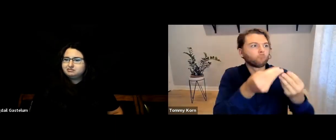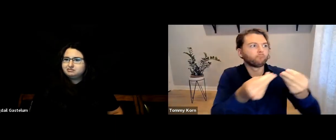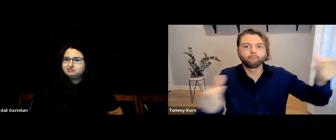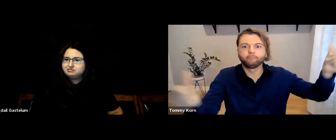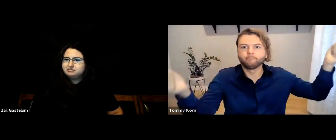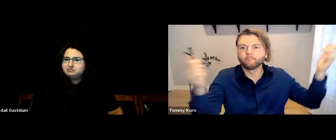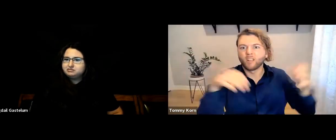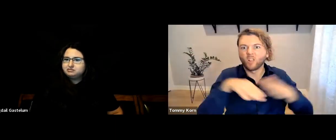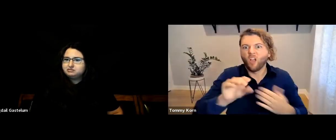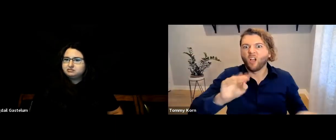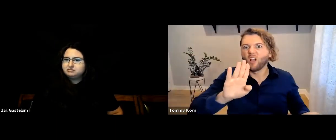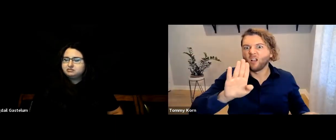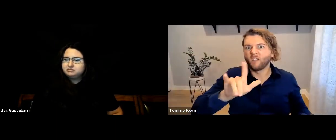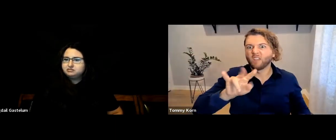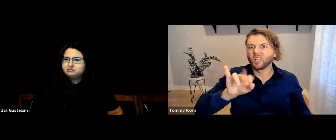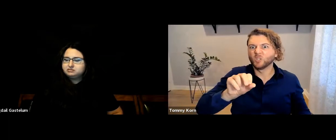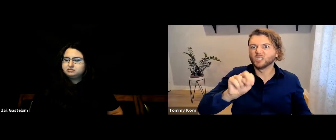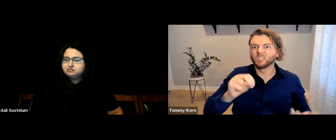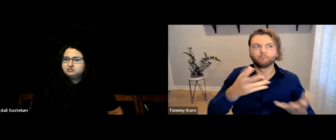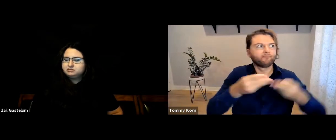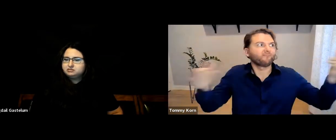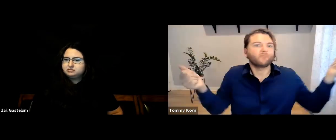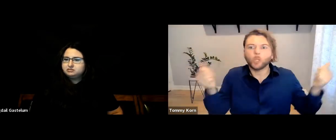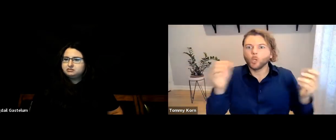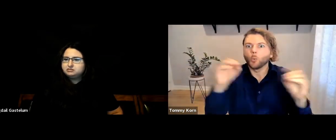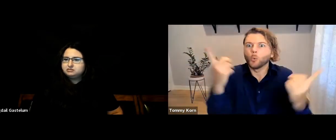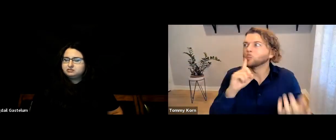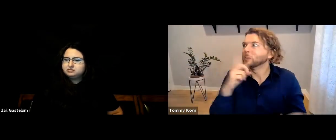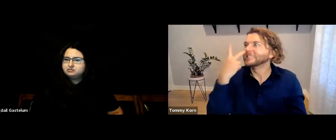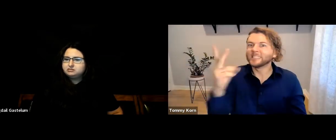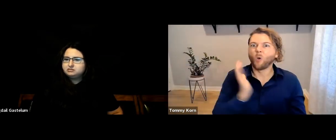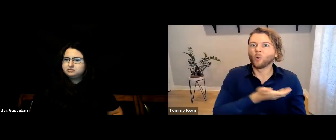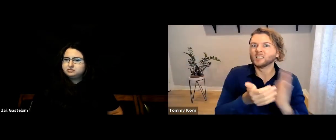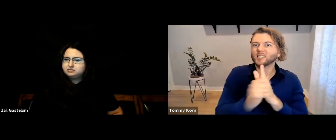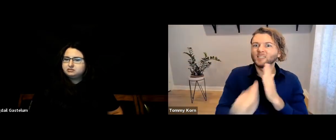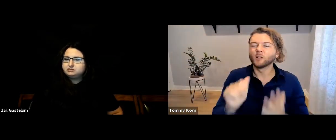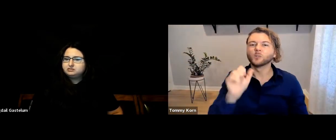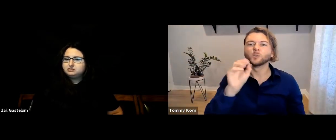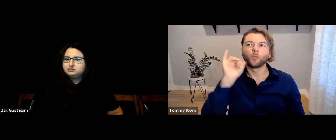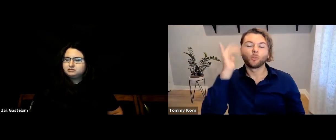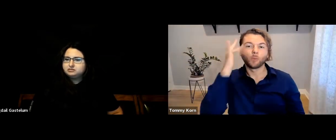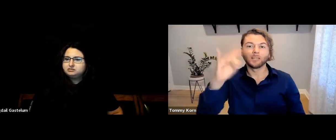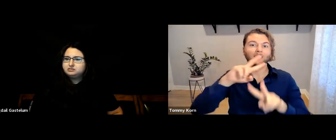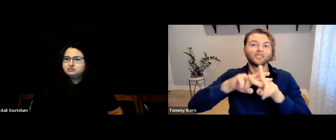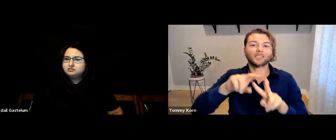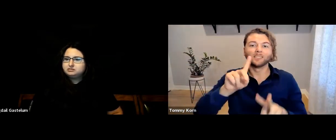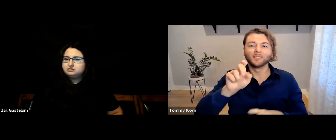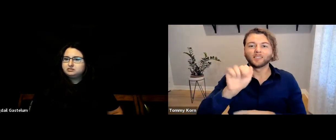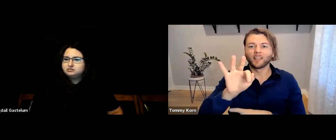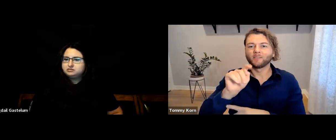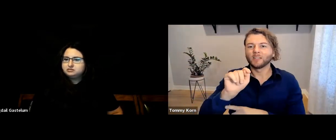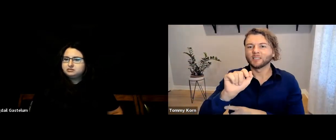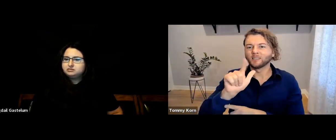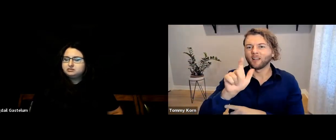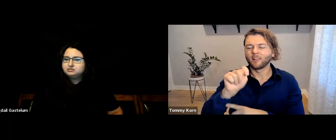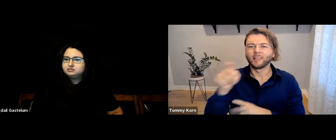It just fades into oblivion and no one sees our talent. That’s the motivation for the #DeafTalent hashtag.